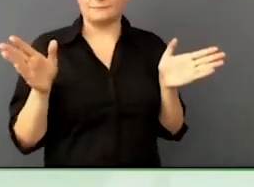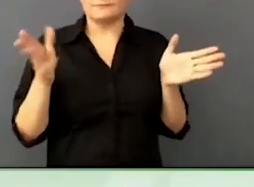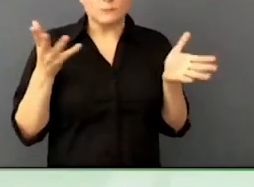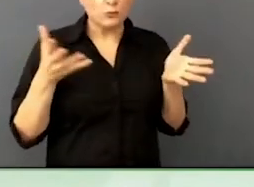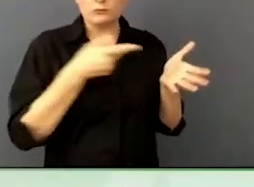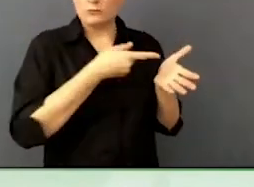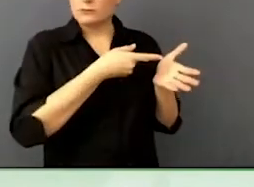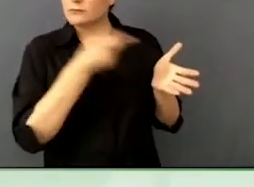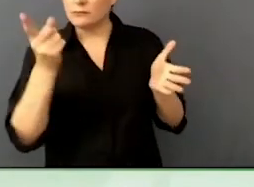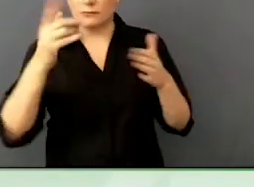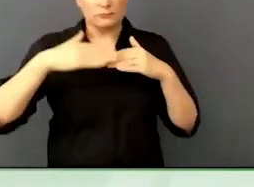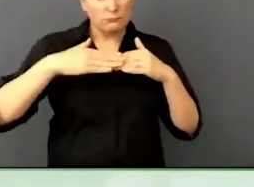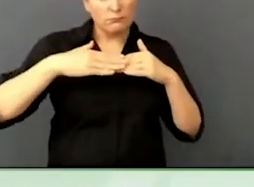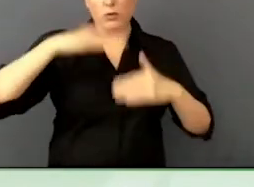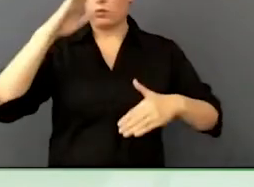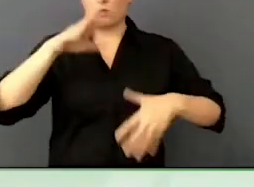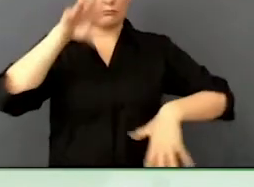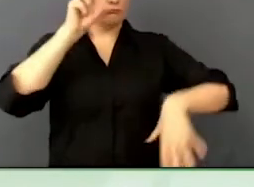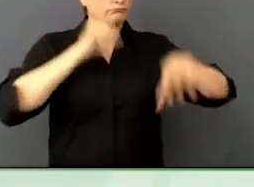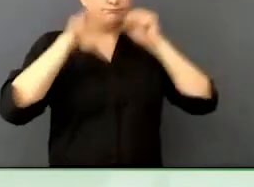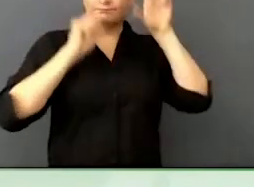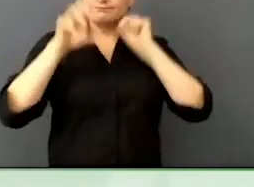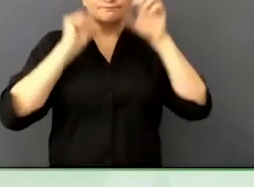There are thousands of academies around the world with more than 3.1